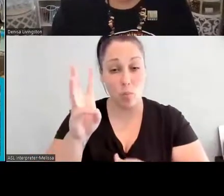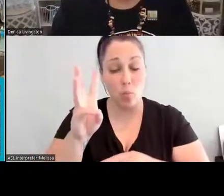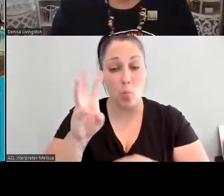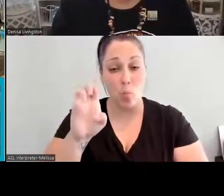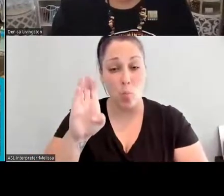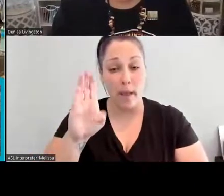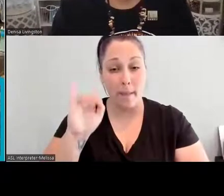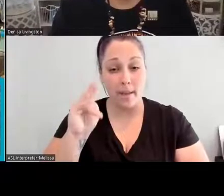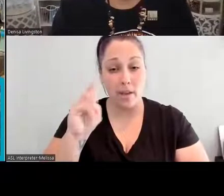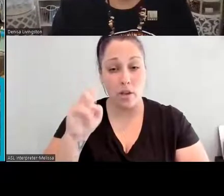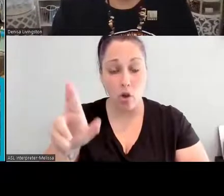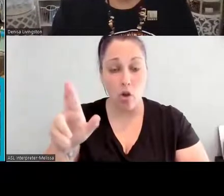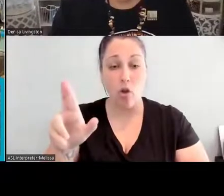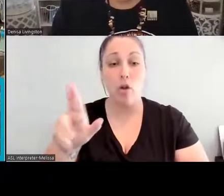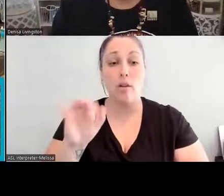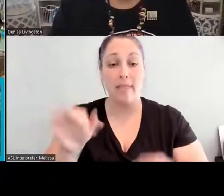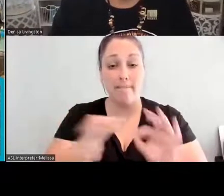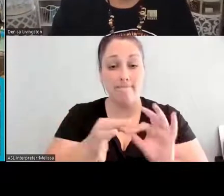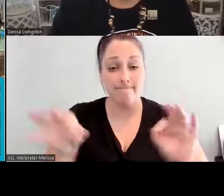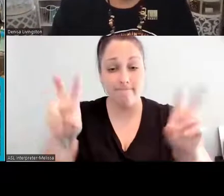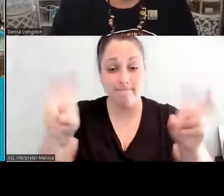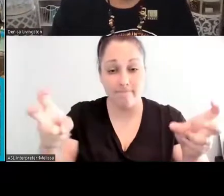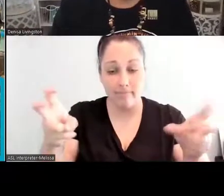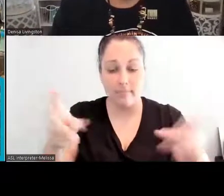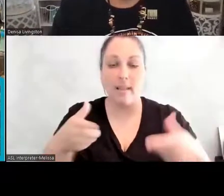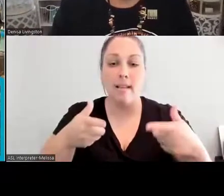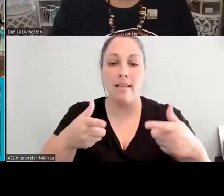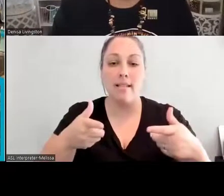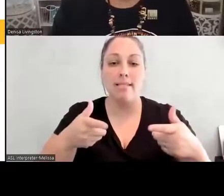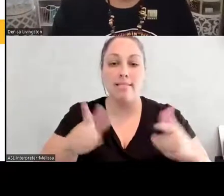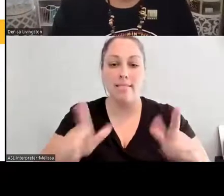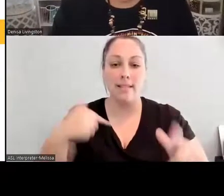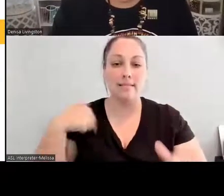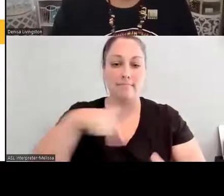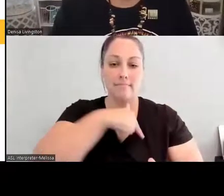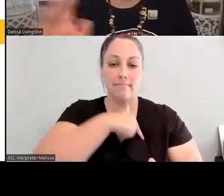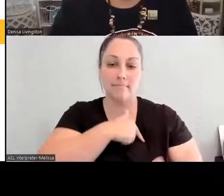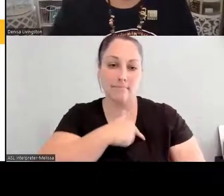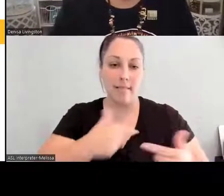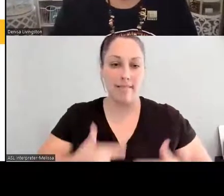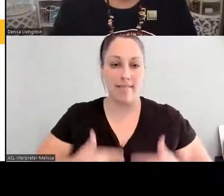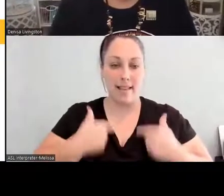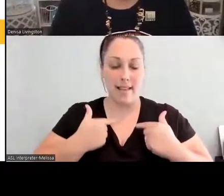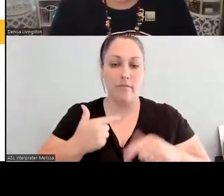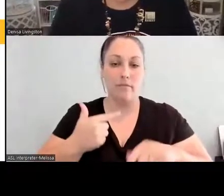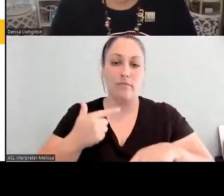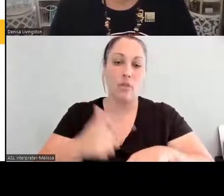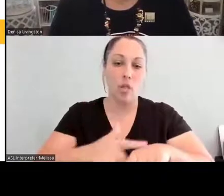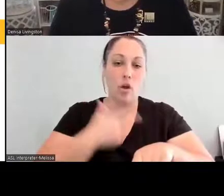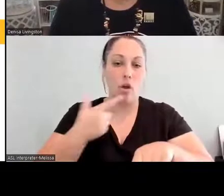And that's our goal and focus on how do we move, you know, towards the future, and how do we hold this capacity to be able